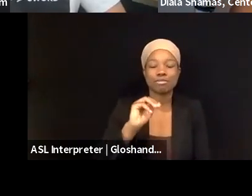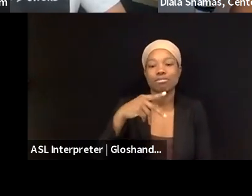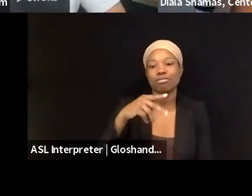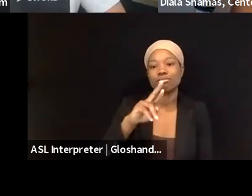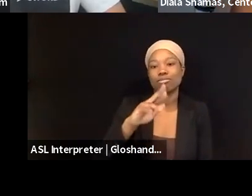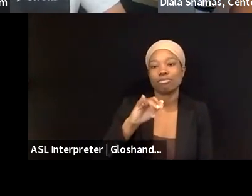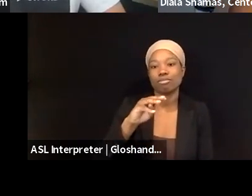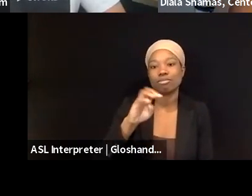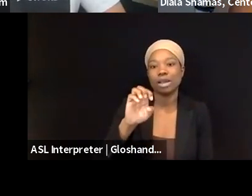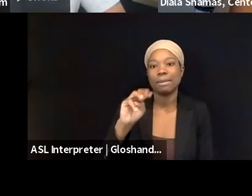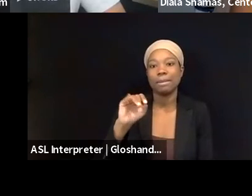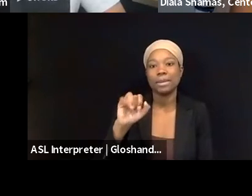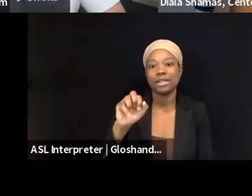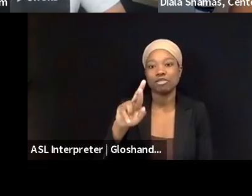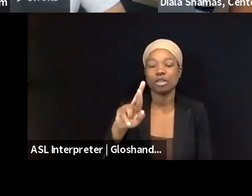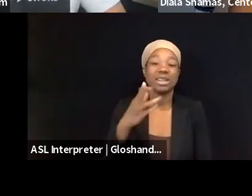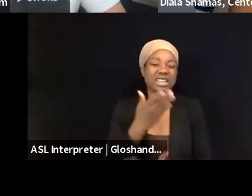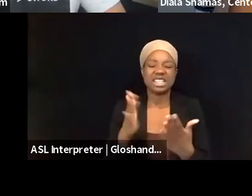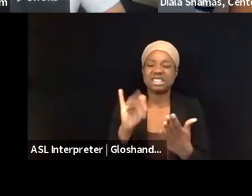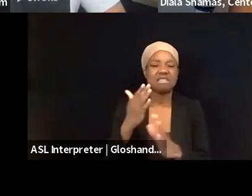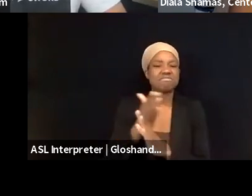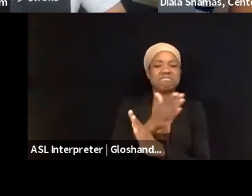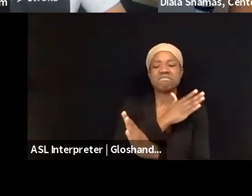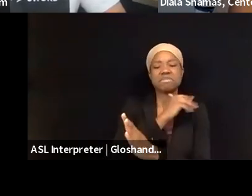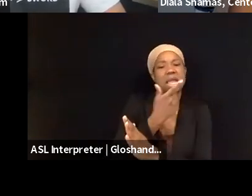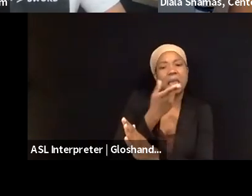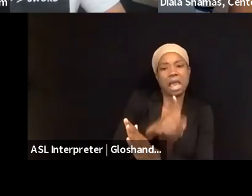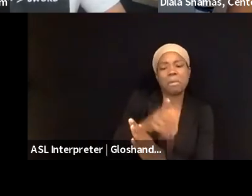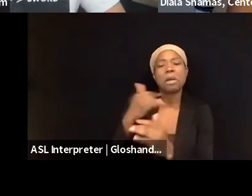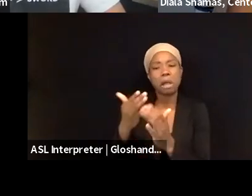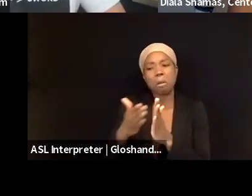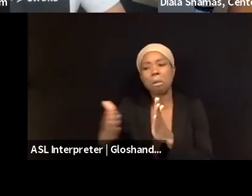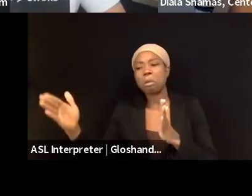they happen now, and we see a shift now. It's obviously not the breakthrough that we want.